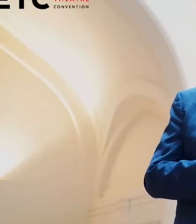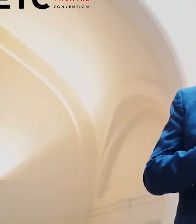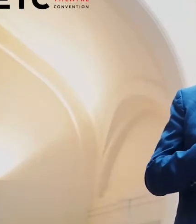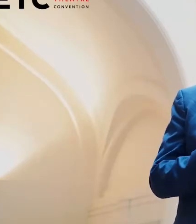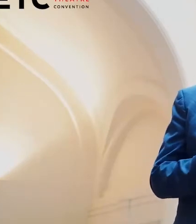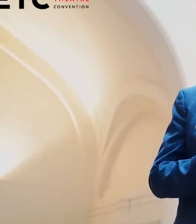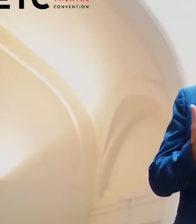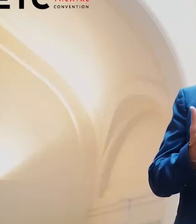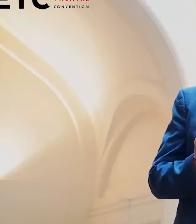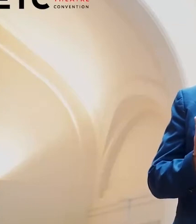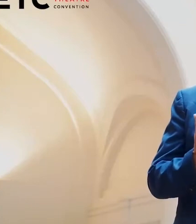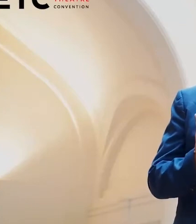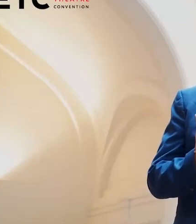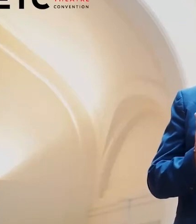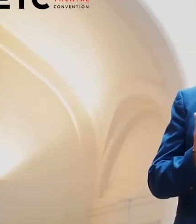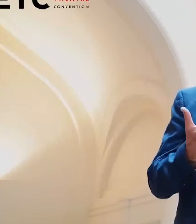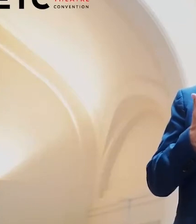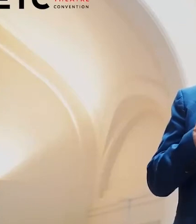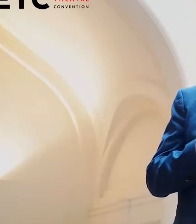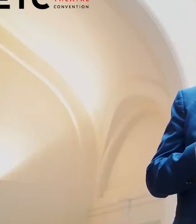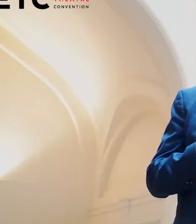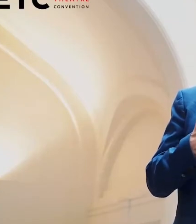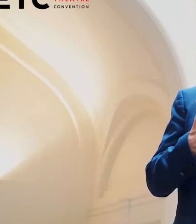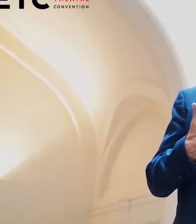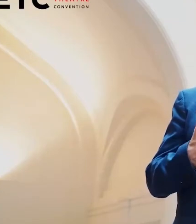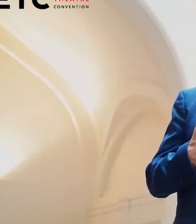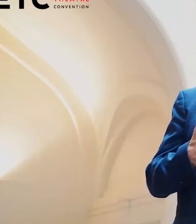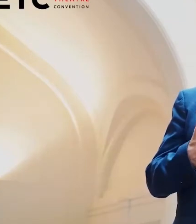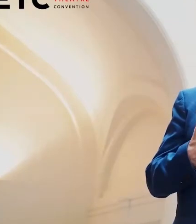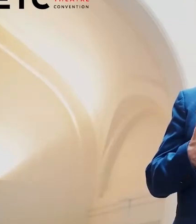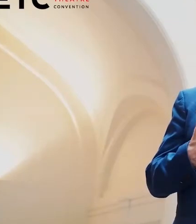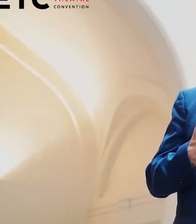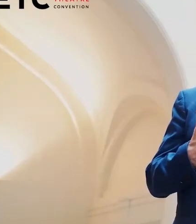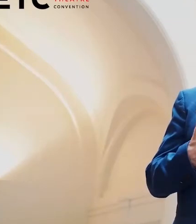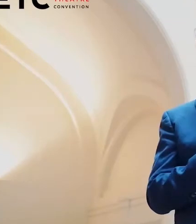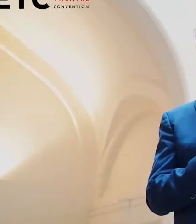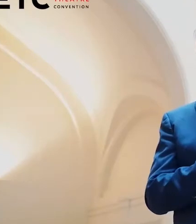of new writing, the week of new European drama.